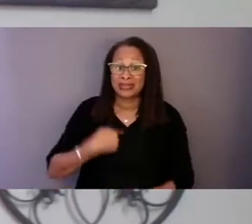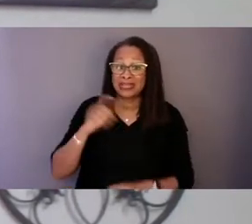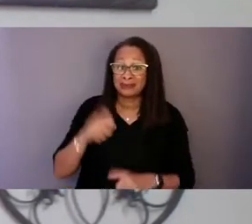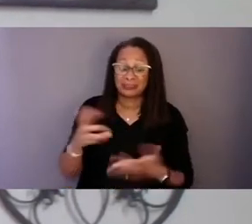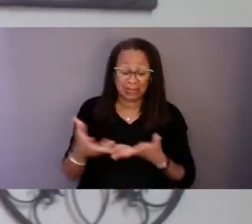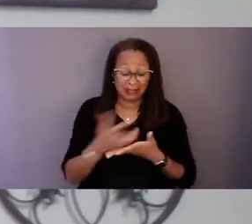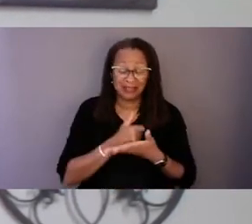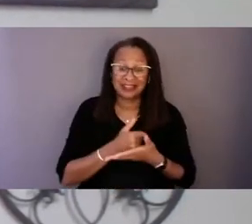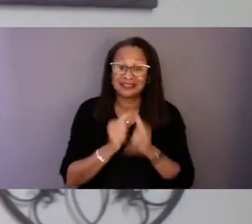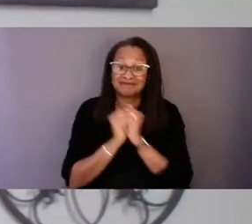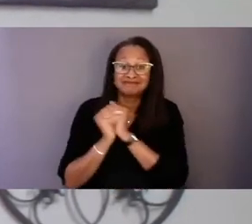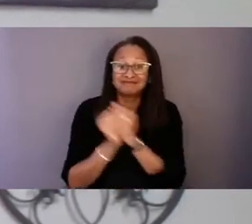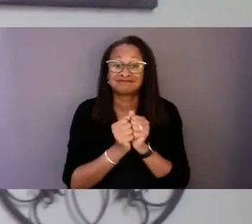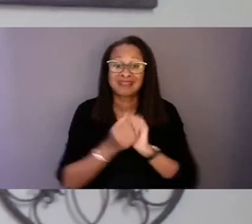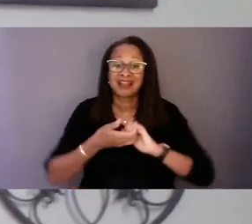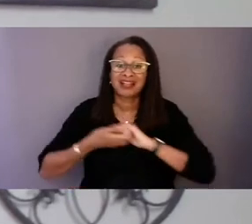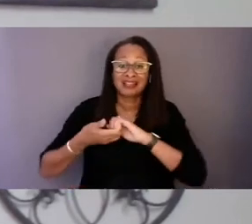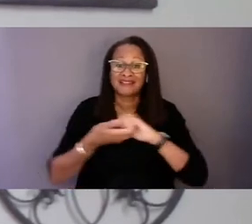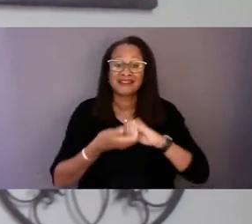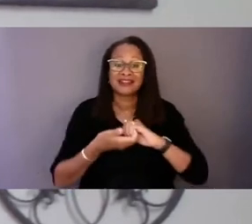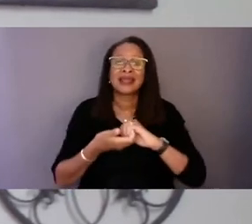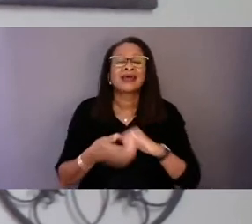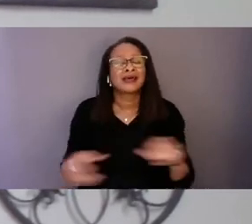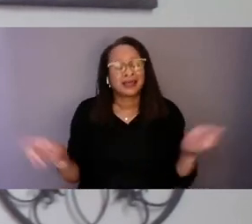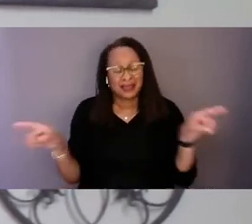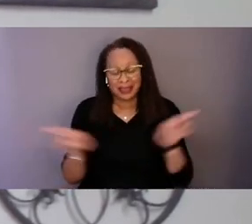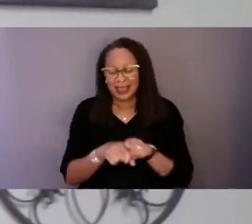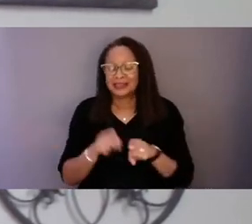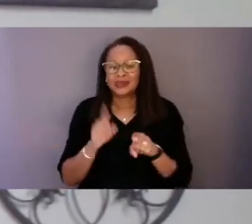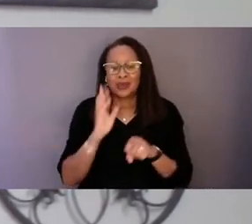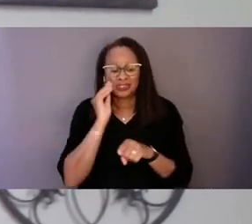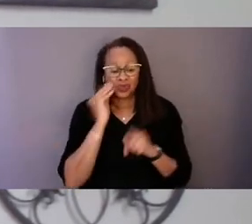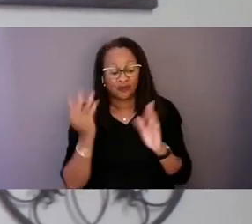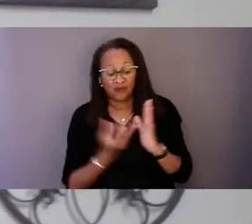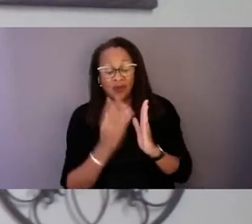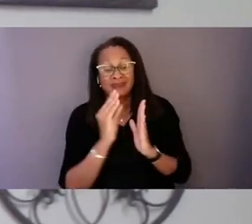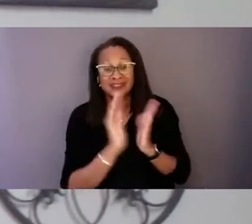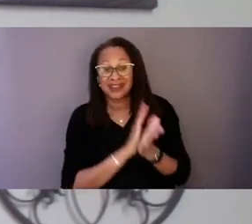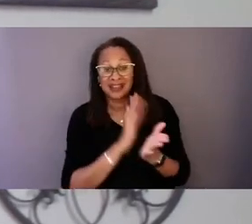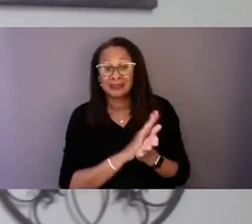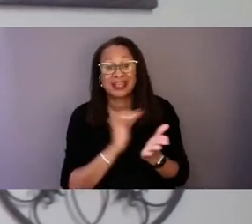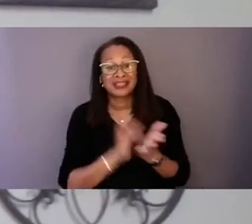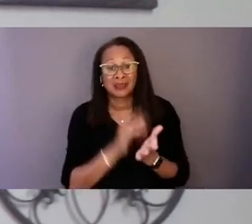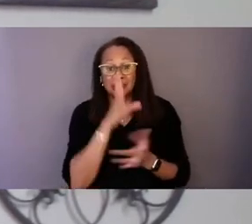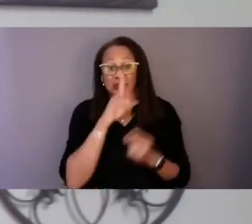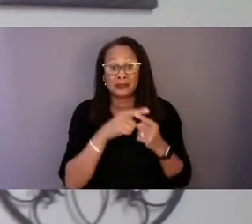just as it was to inform the document that informed our summit today. We must think about how we disaggregate data